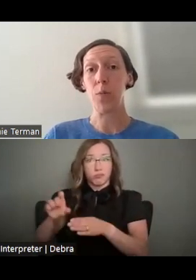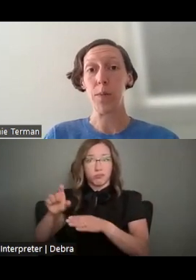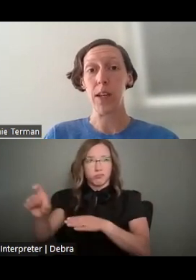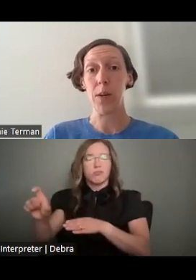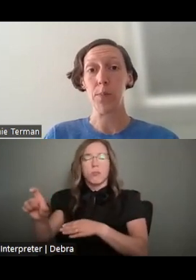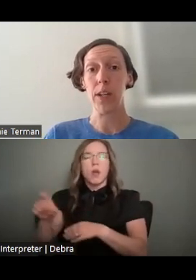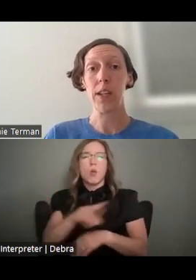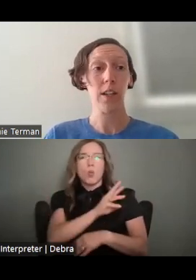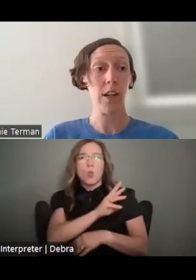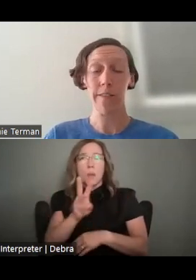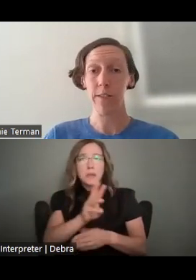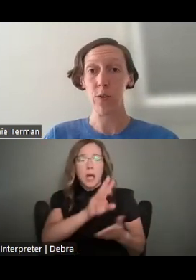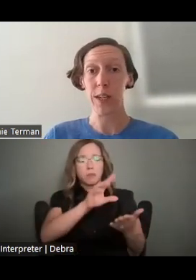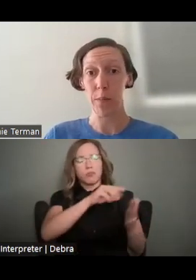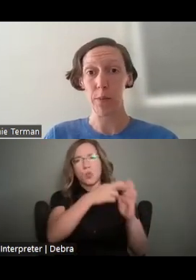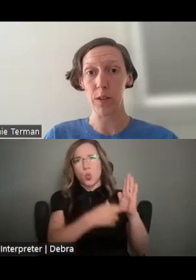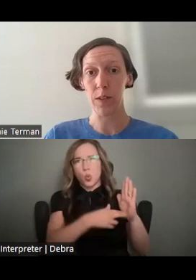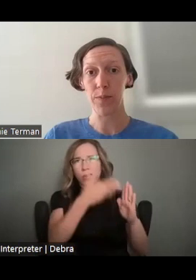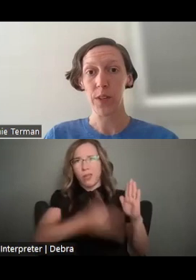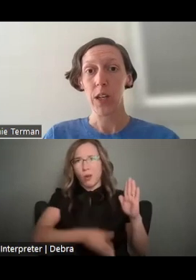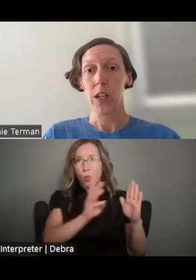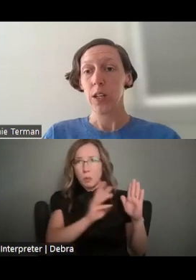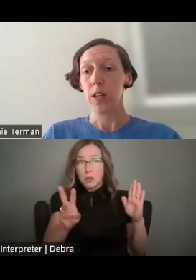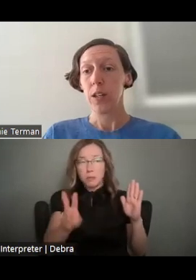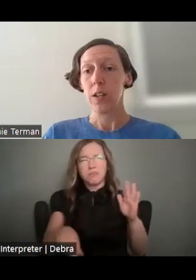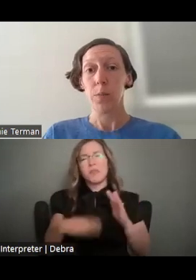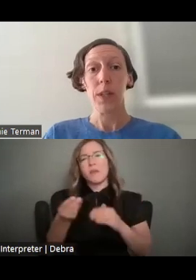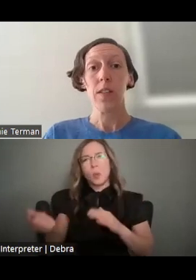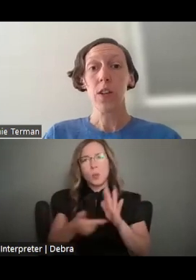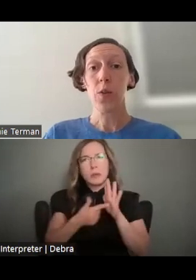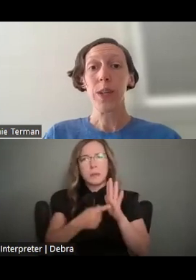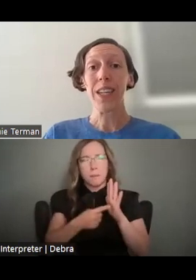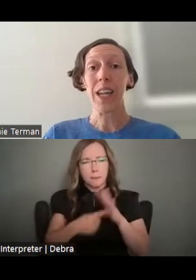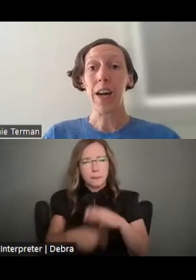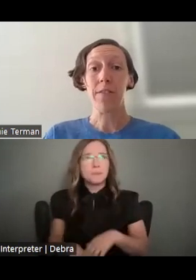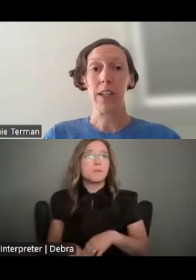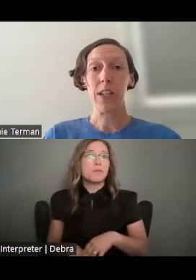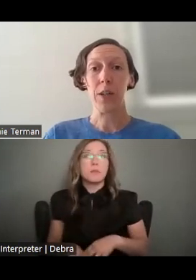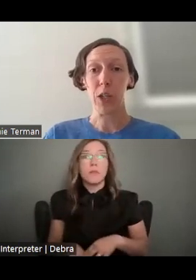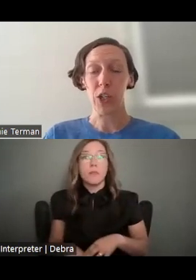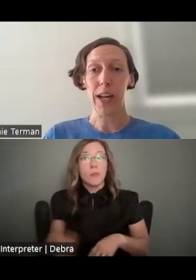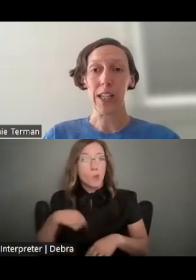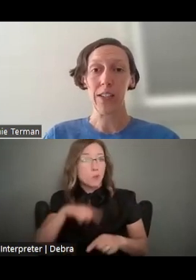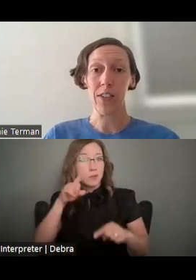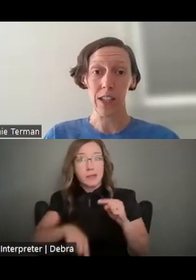WEBSITE BUT HERE ARE A FEW EXAMPLES. PLEASE NOTE WE CANNOT FUND COMMERCIAL ACTIVITIES.